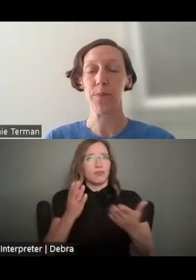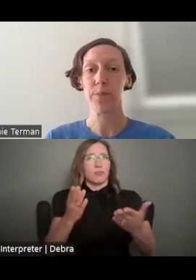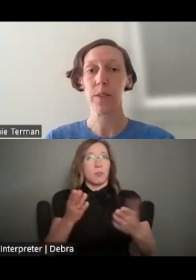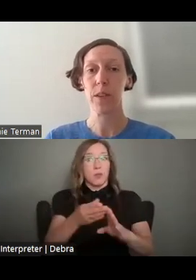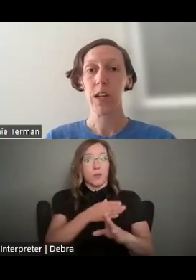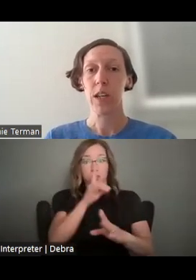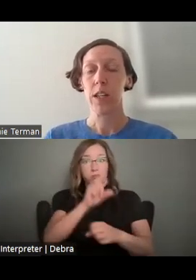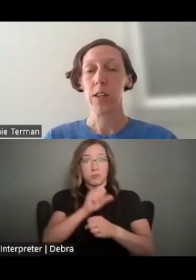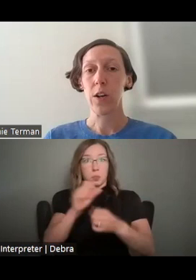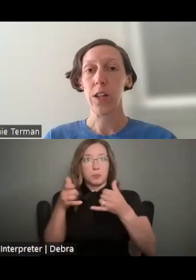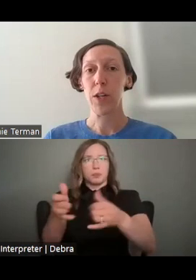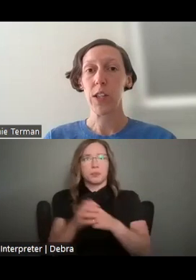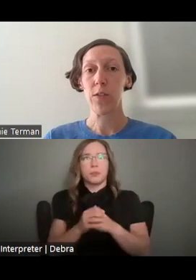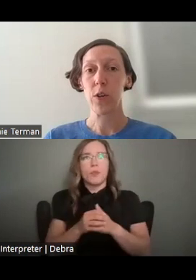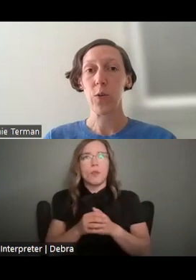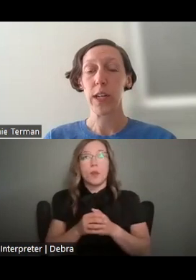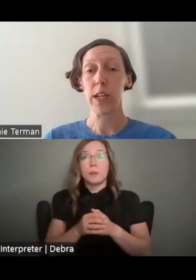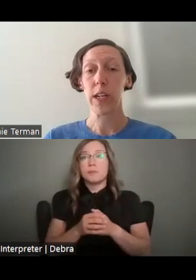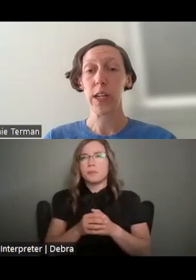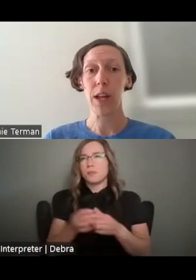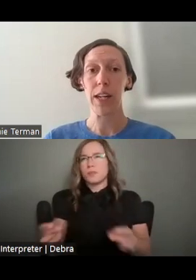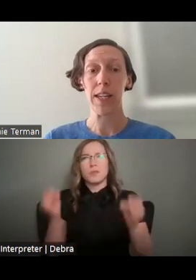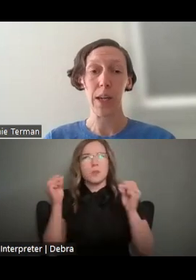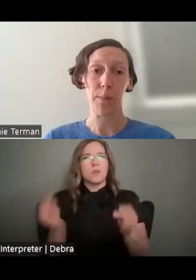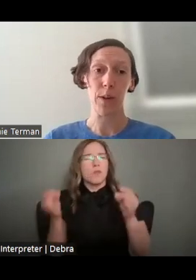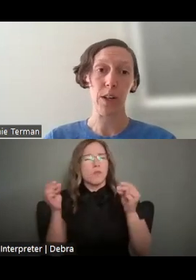SO, LET ME JUST GIVE YOU A QUICK TIMELINE EXAMPLE.